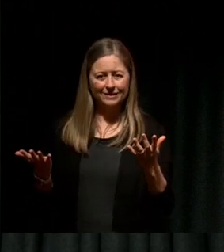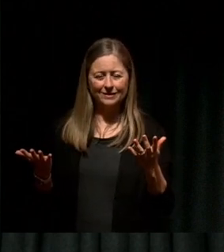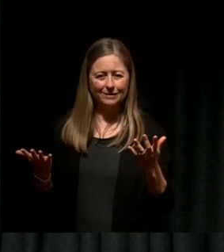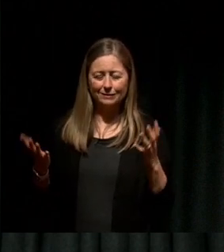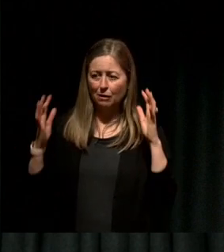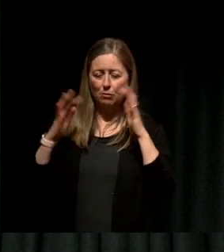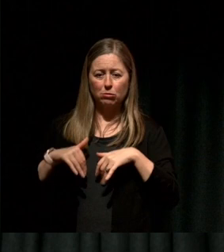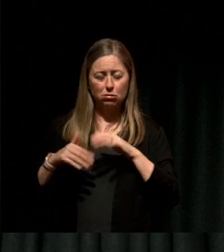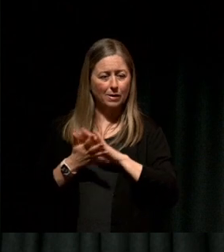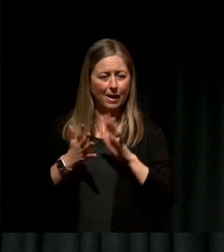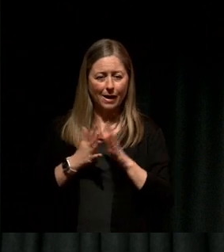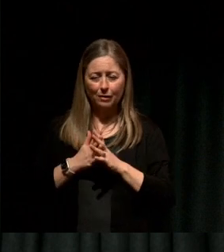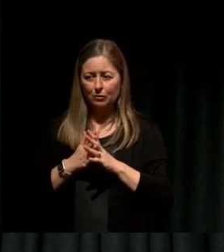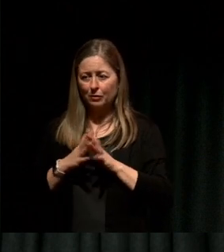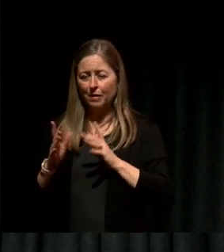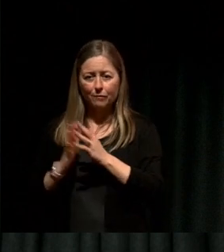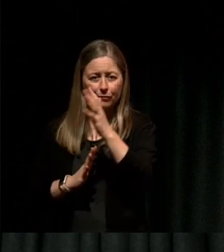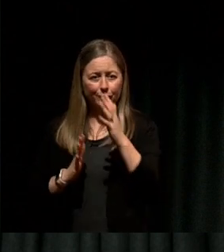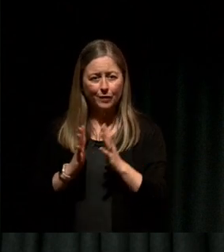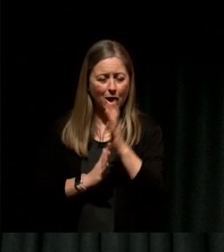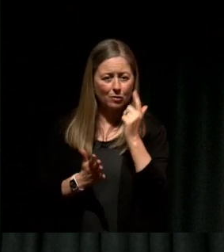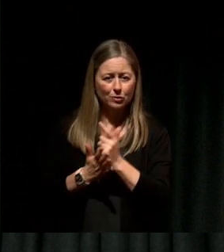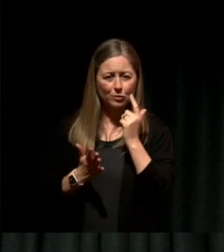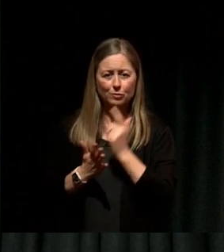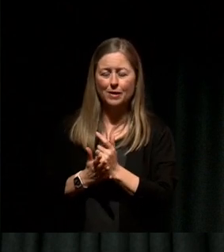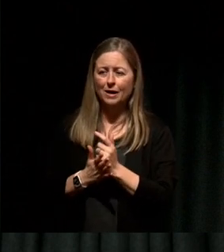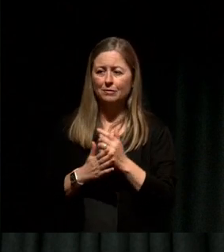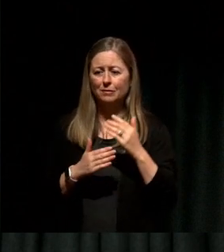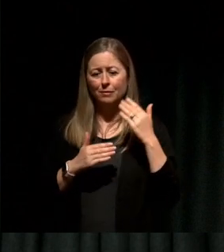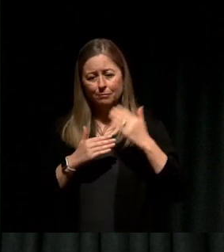Over the next eight weeks the fires raged.